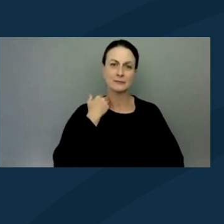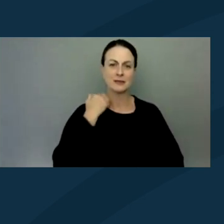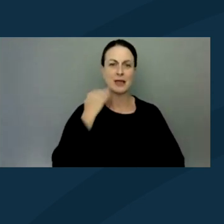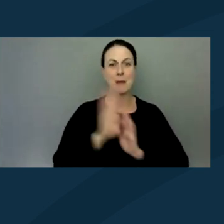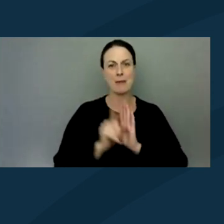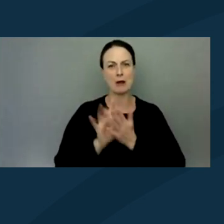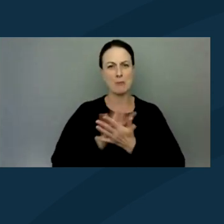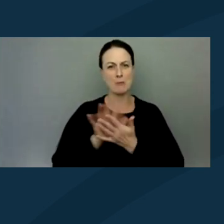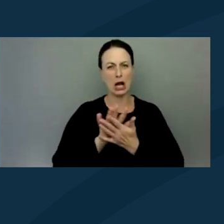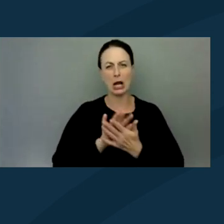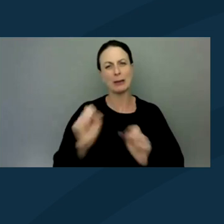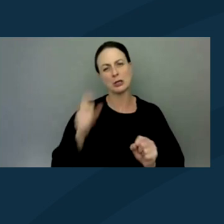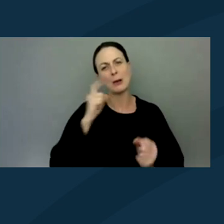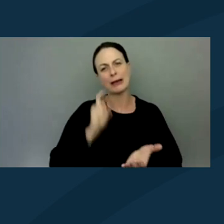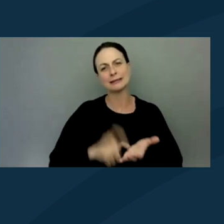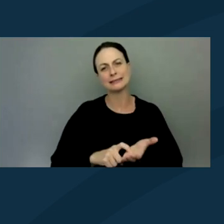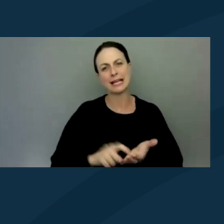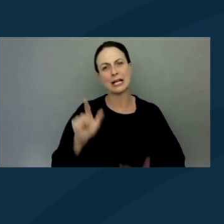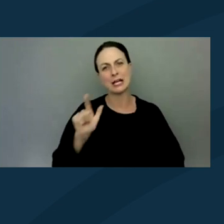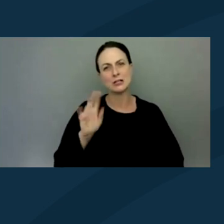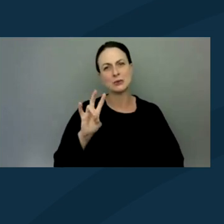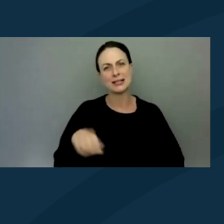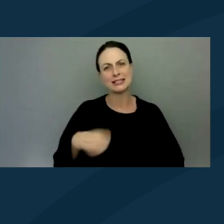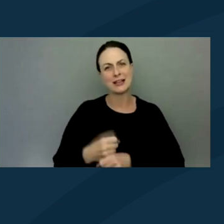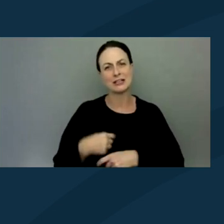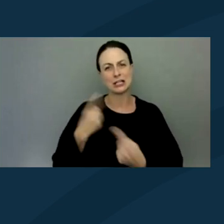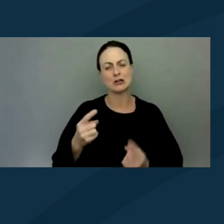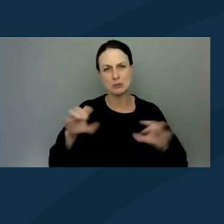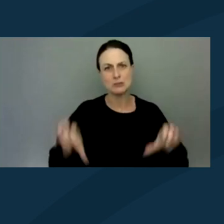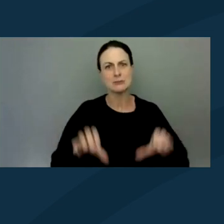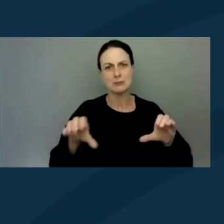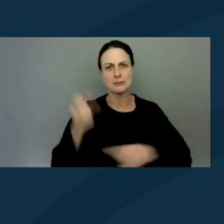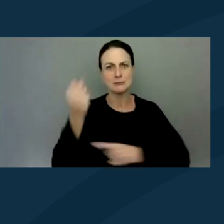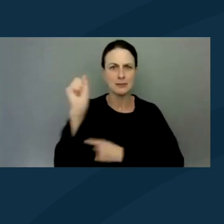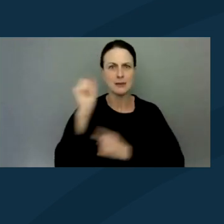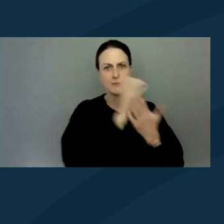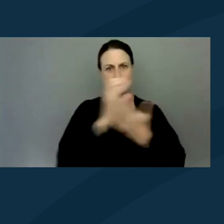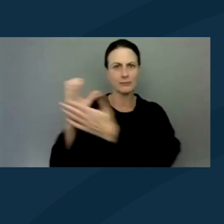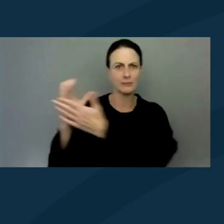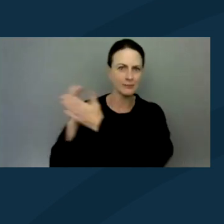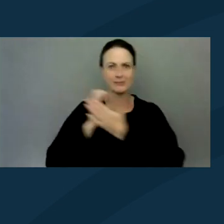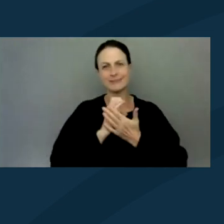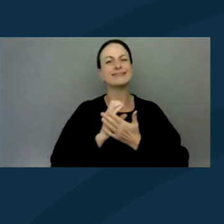But you can kind of see 27 years of like movement photos and postcards and things like that behind me.